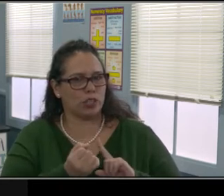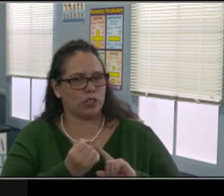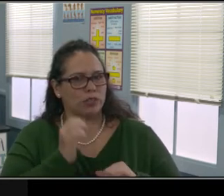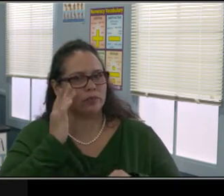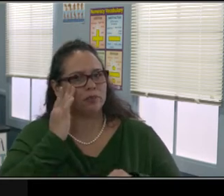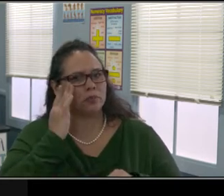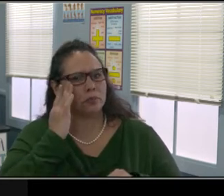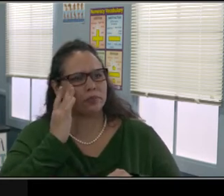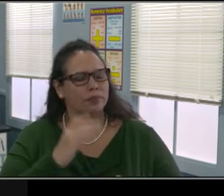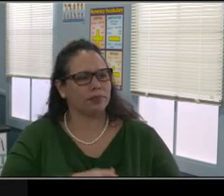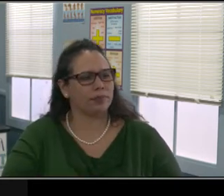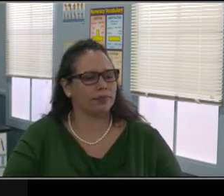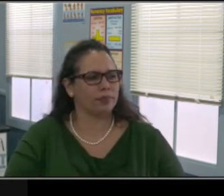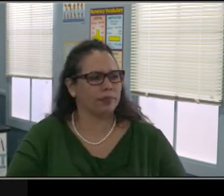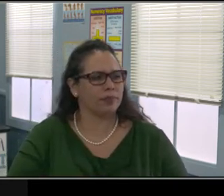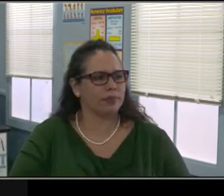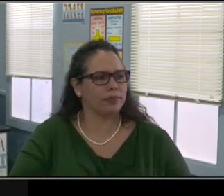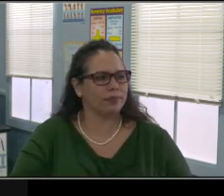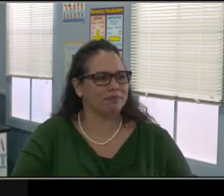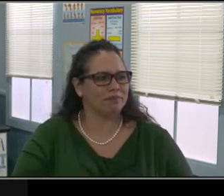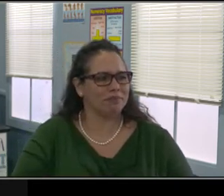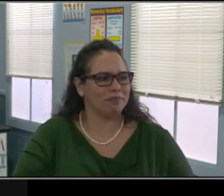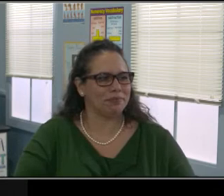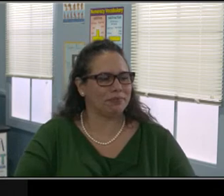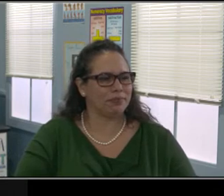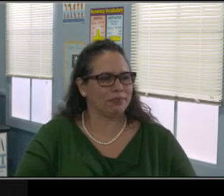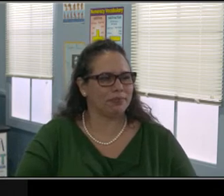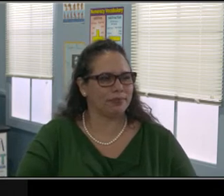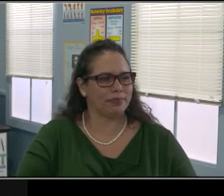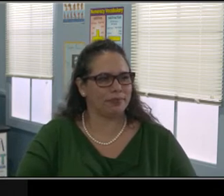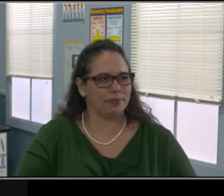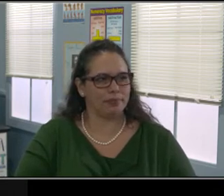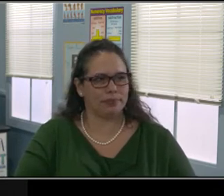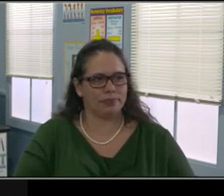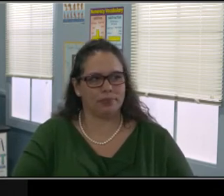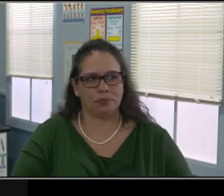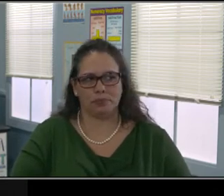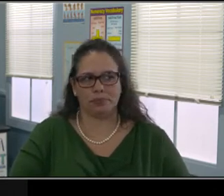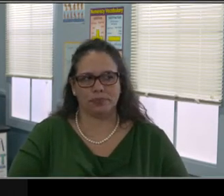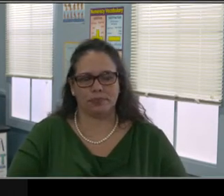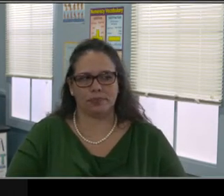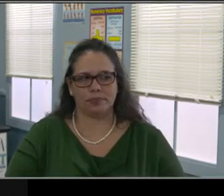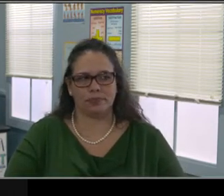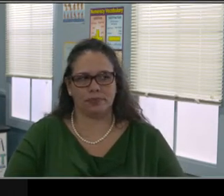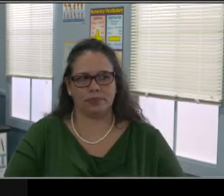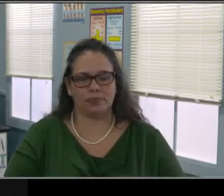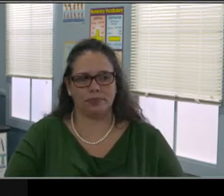from waking up and going to the same place every day and seeing the same faces every day